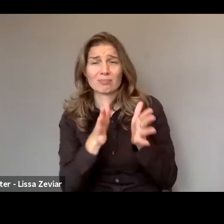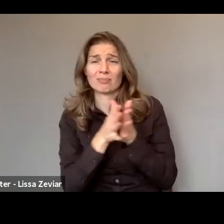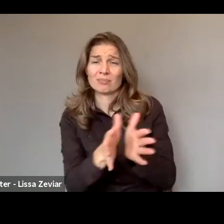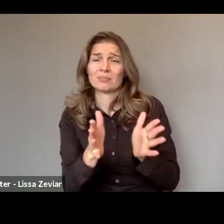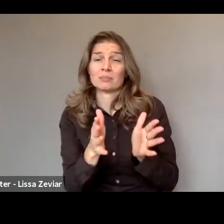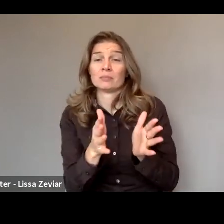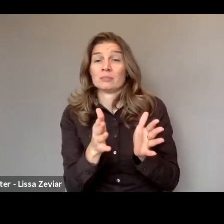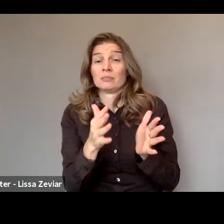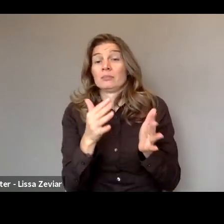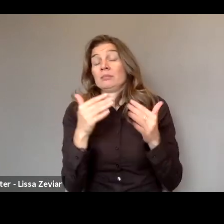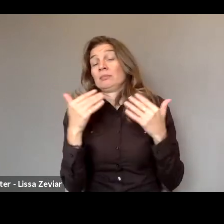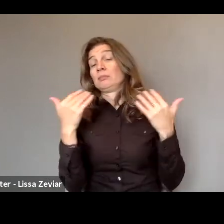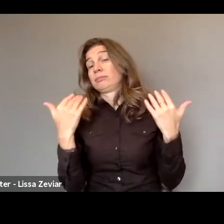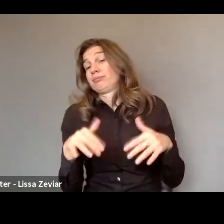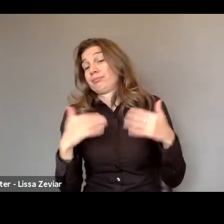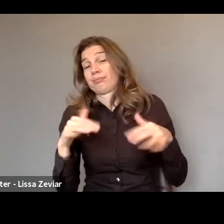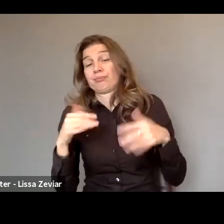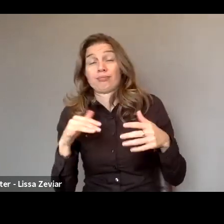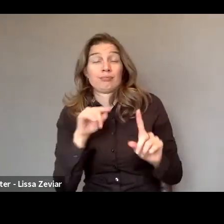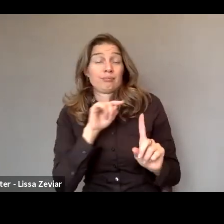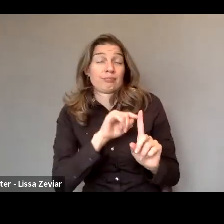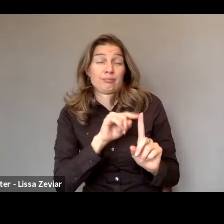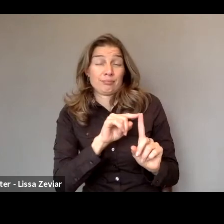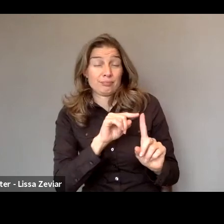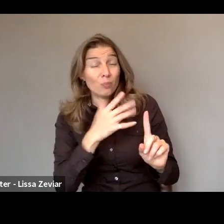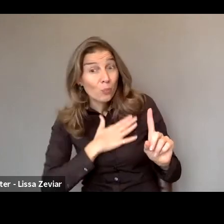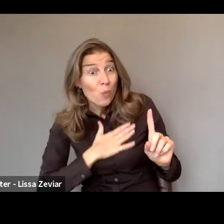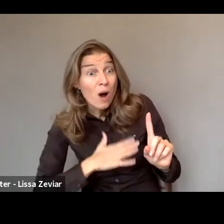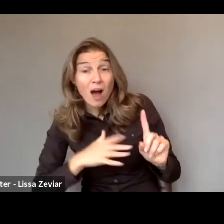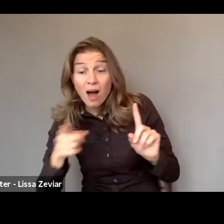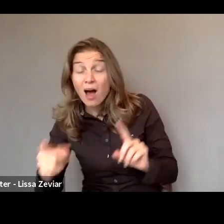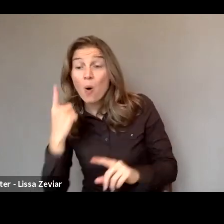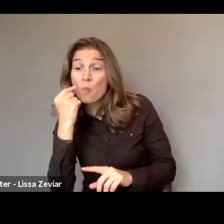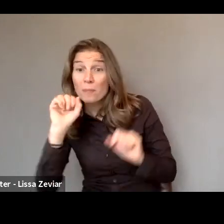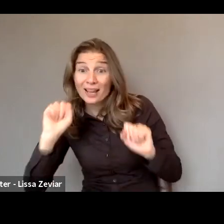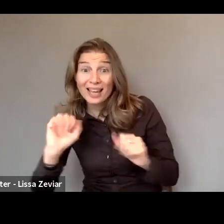to protect women from violence, from the fear of it,